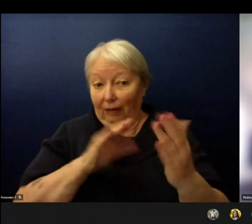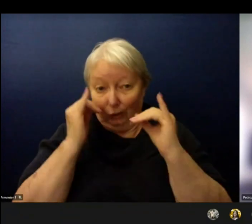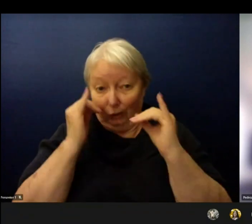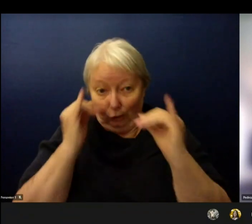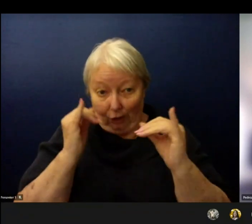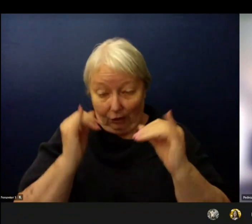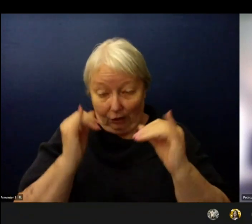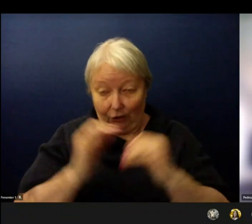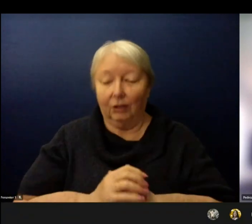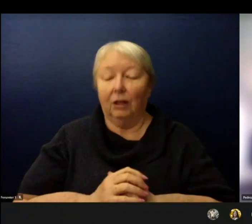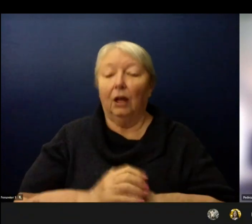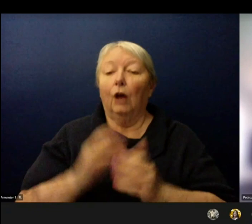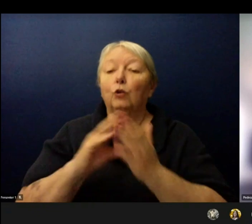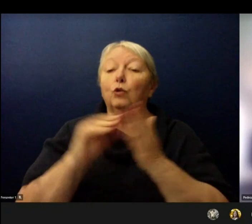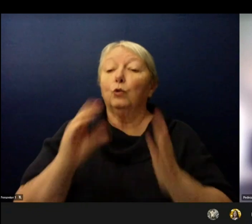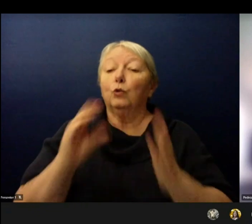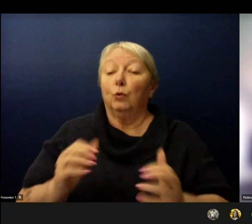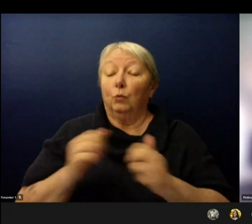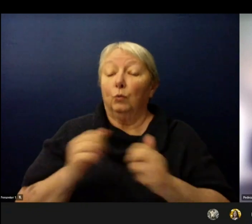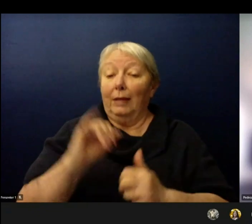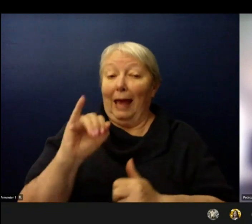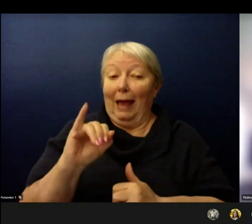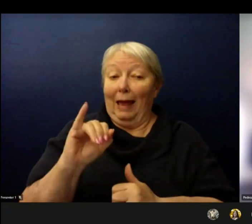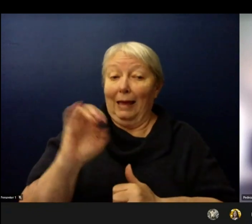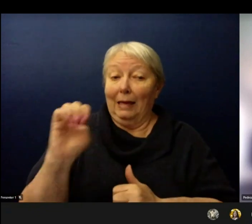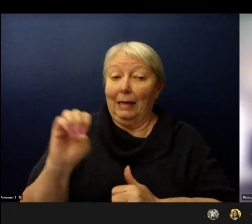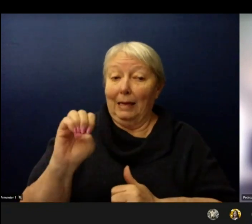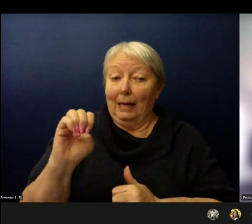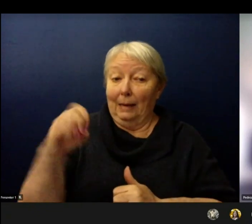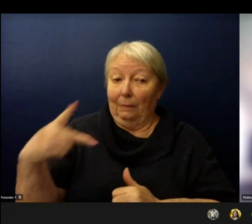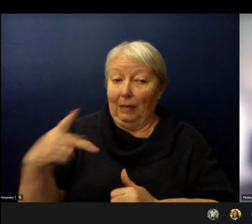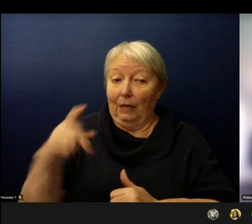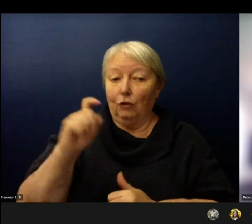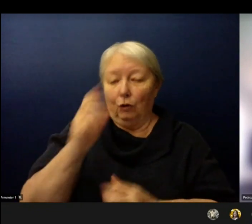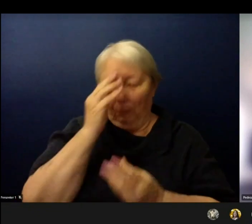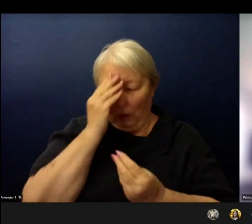should have already been notified by the Transportation Department with routing information.